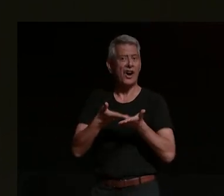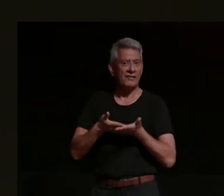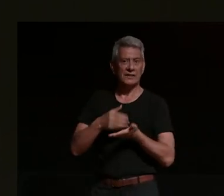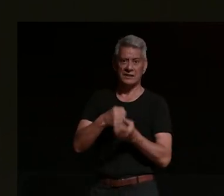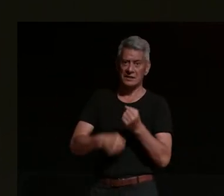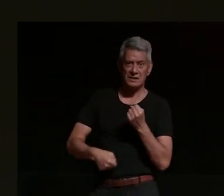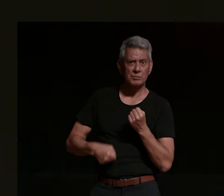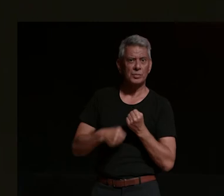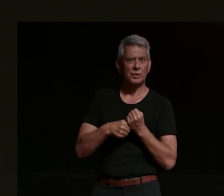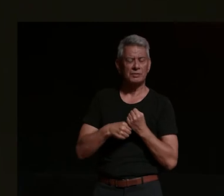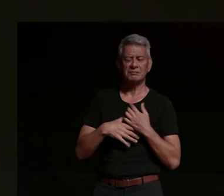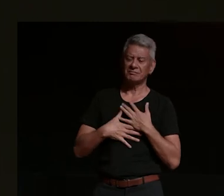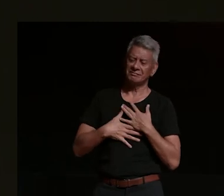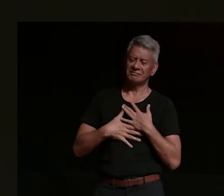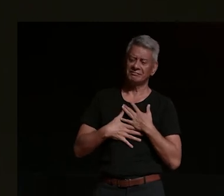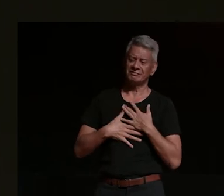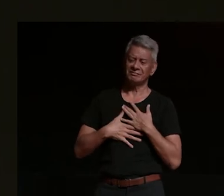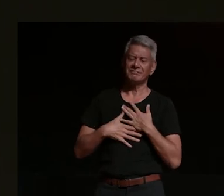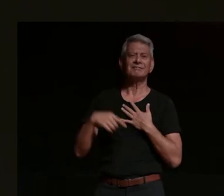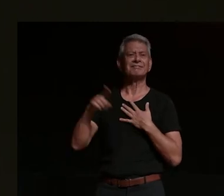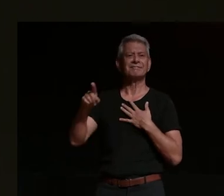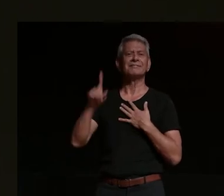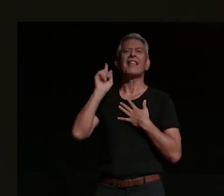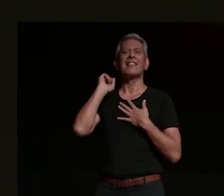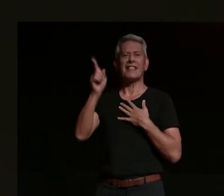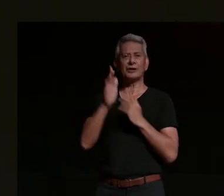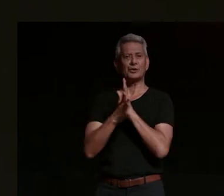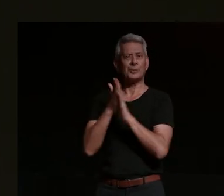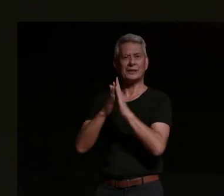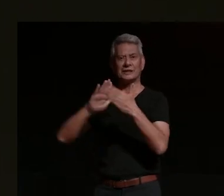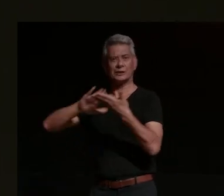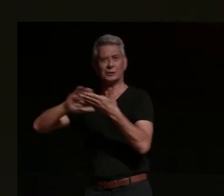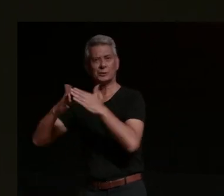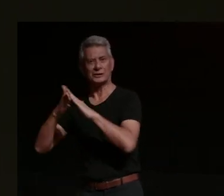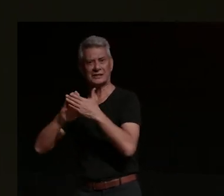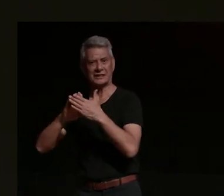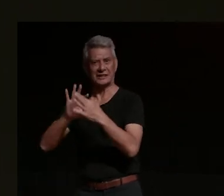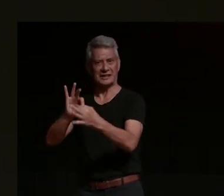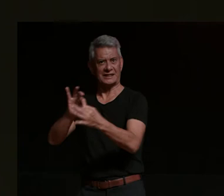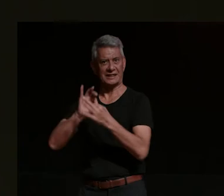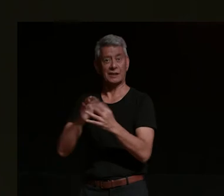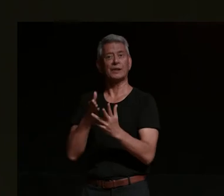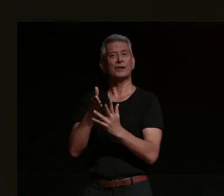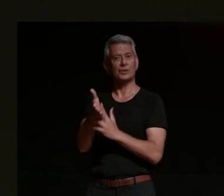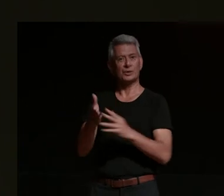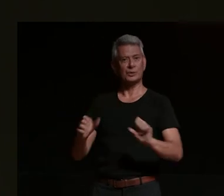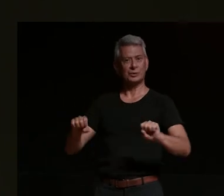and i learned about community then and i think you know without motorcycles i probably wouldn't have learned about community in that kind of a way i wasn't open to it